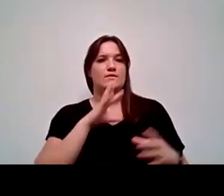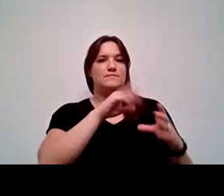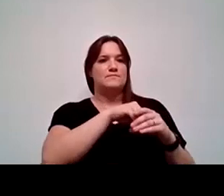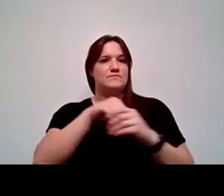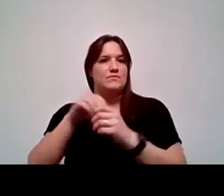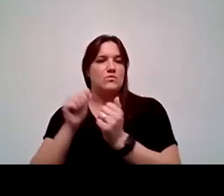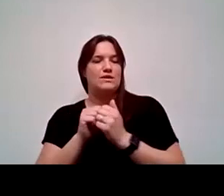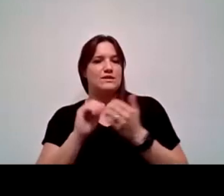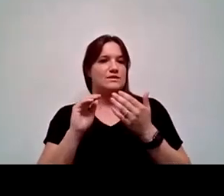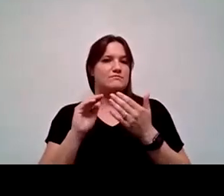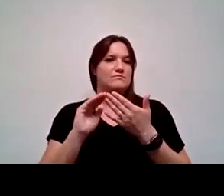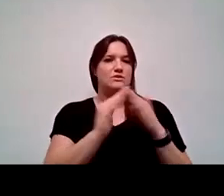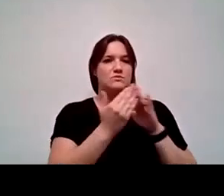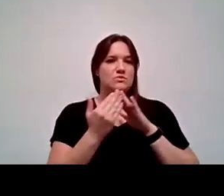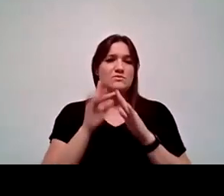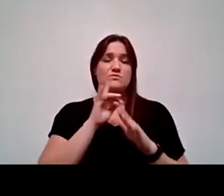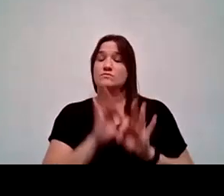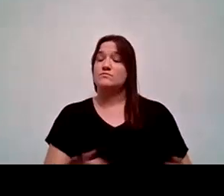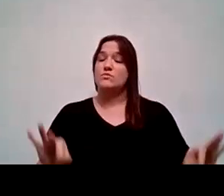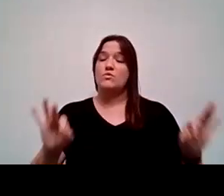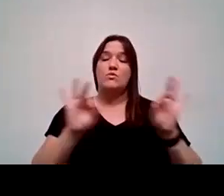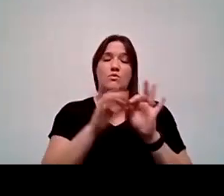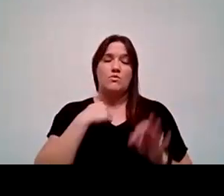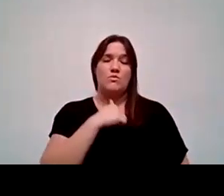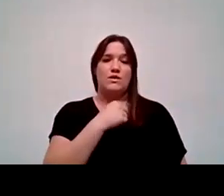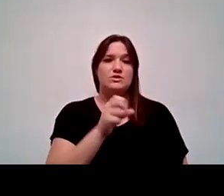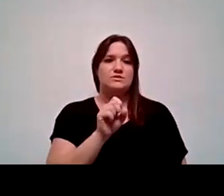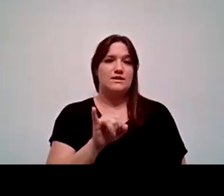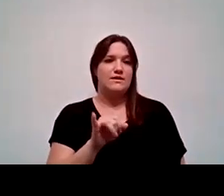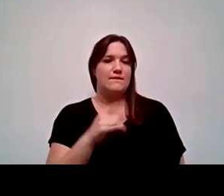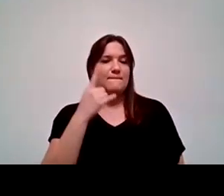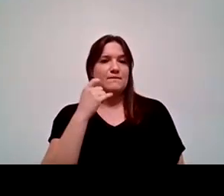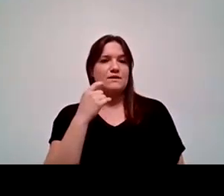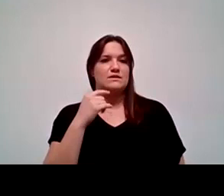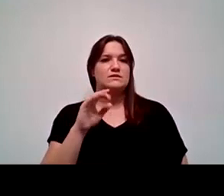And that's very important, you know, as an HSI, because the community